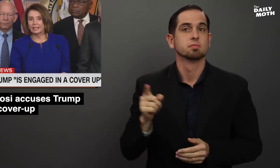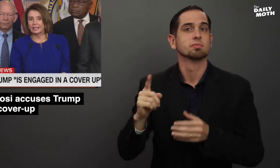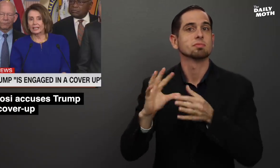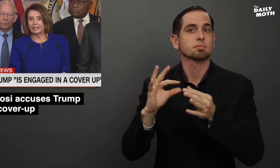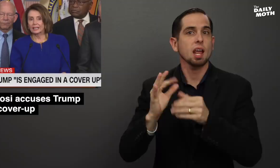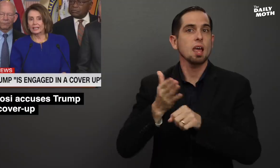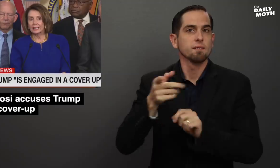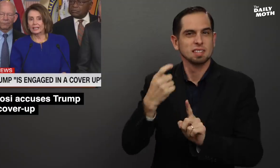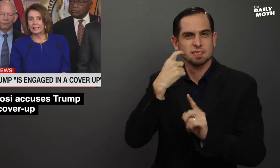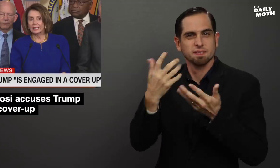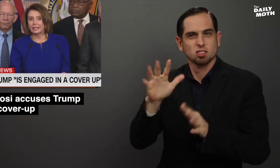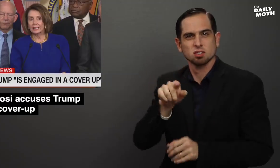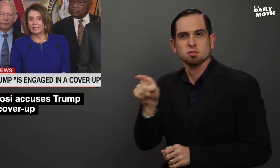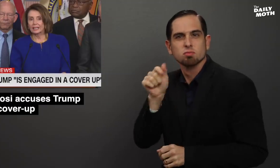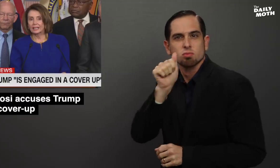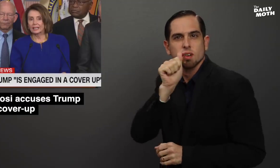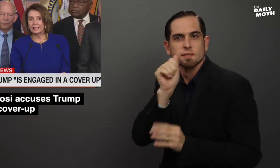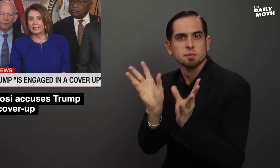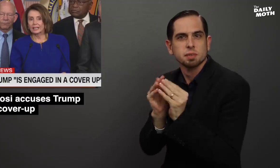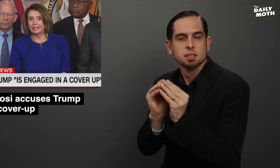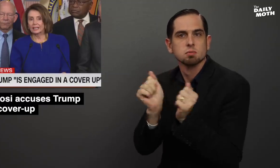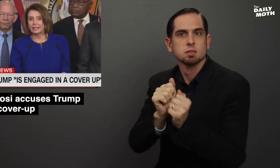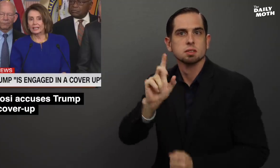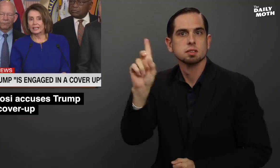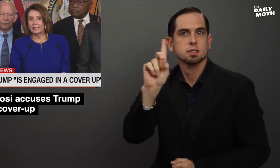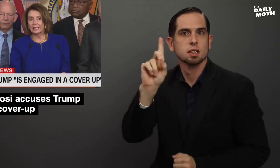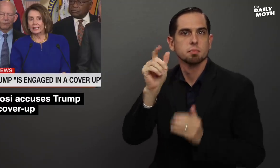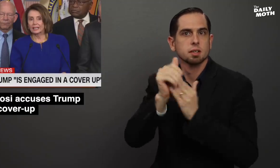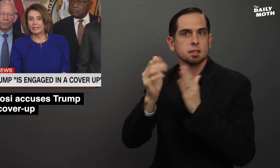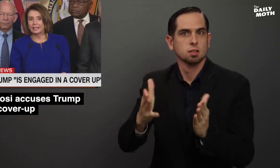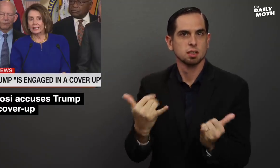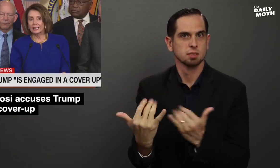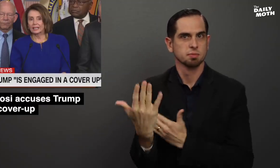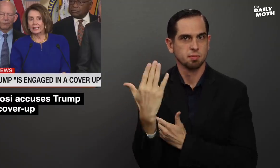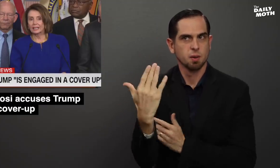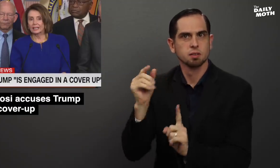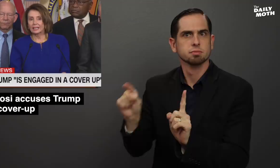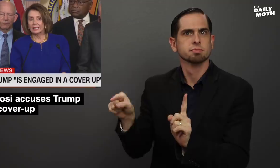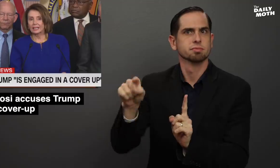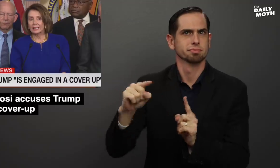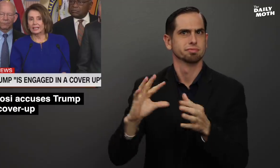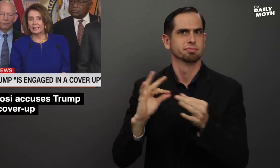She said it after she had a private meeting with Democratic leaders this morning who expressed